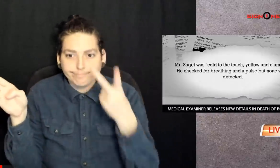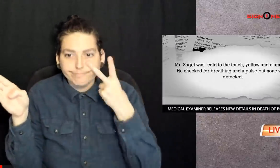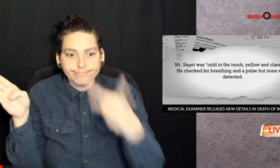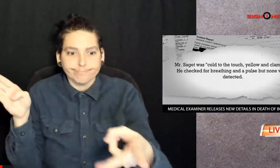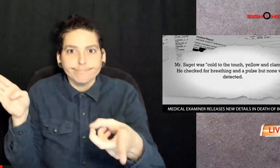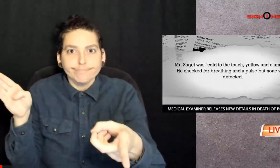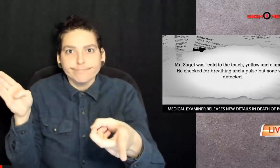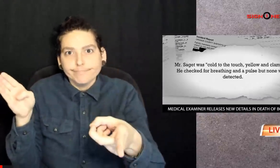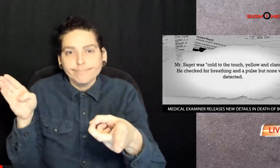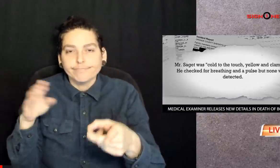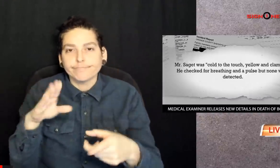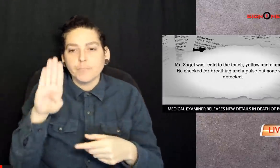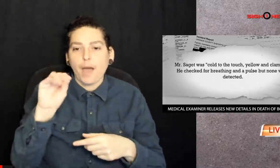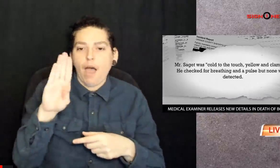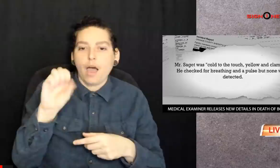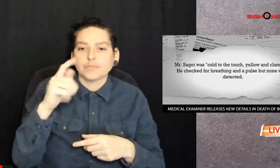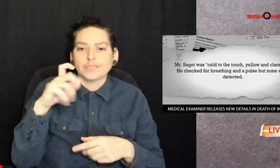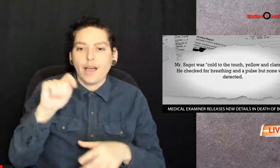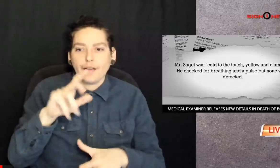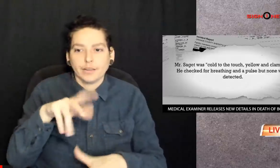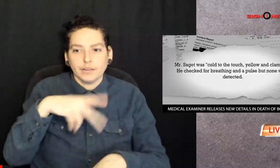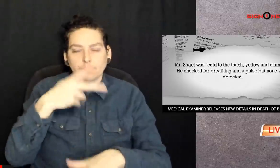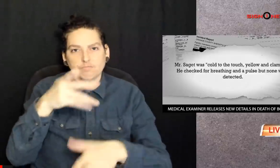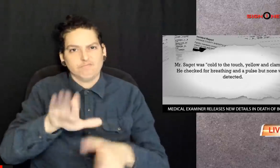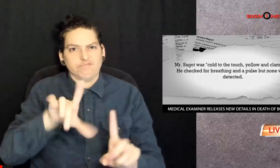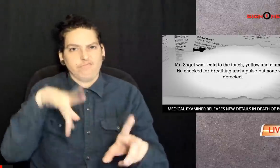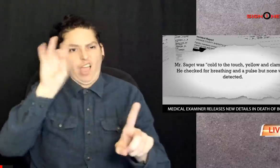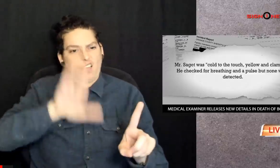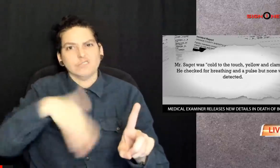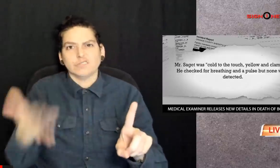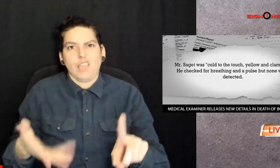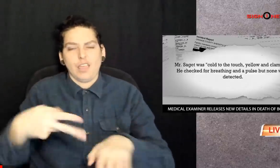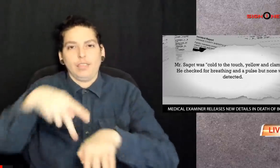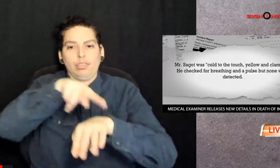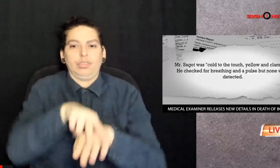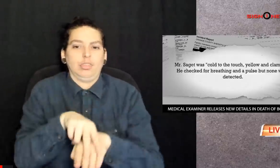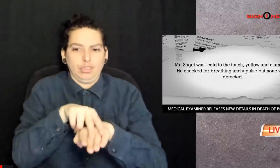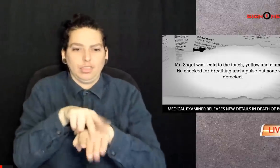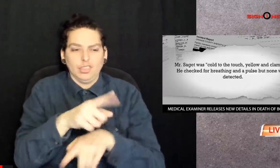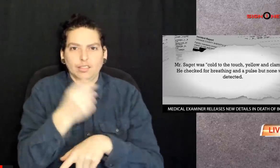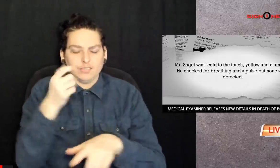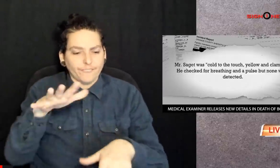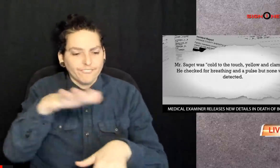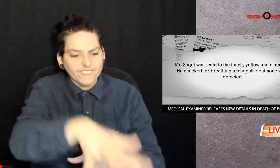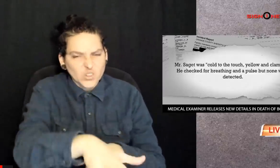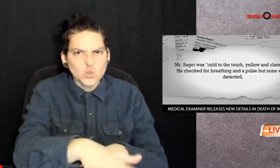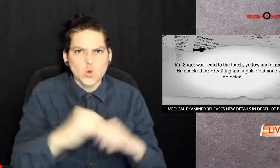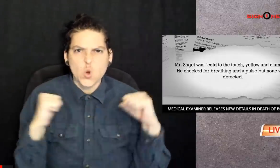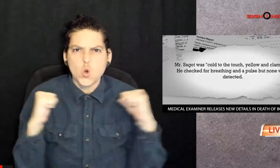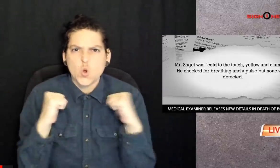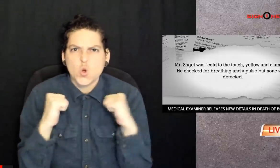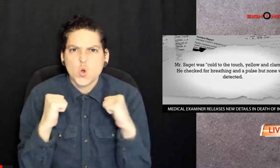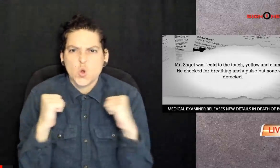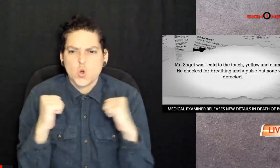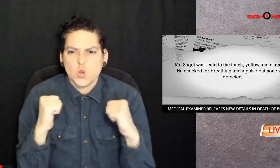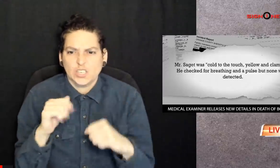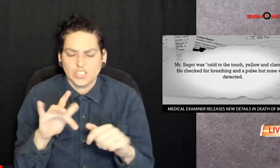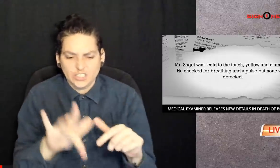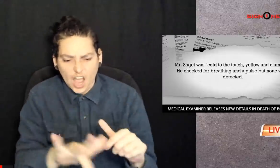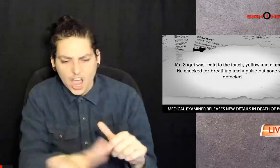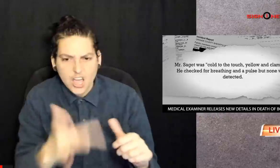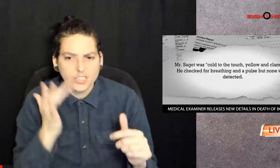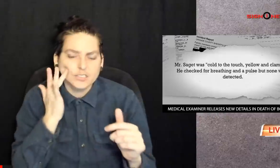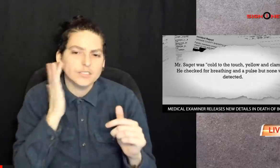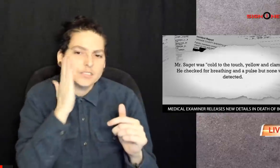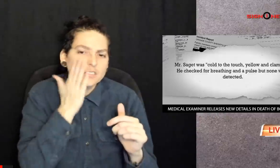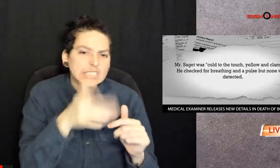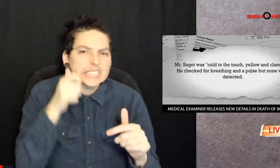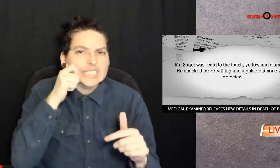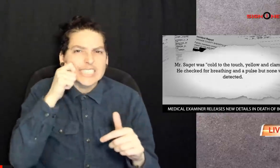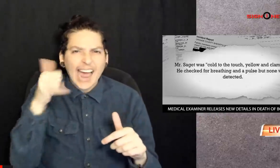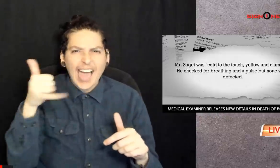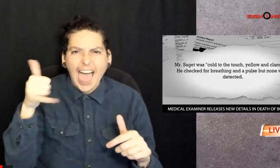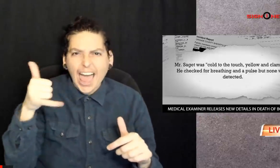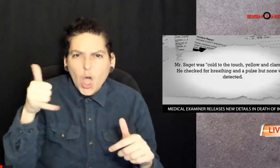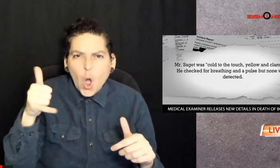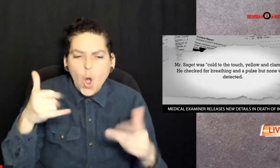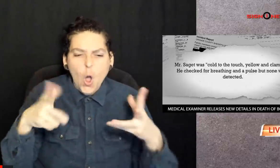when hotel security opened his room they found him cold to the touch his skin was yellow